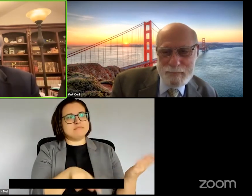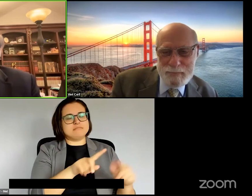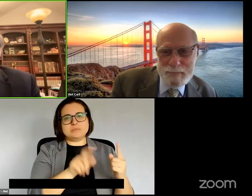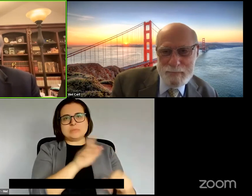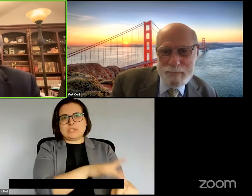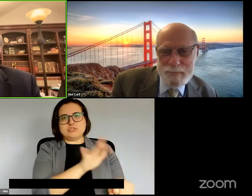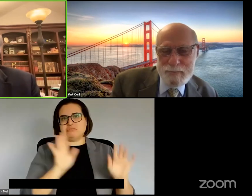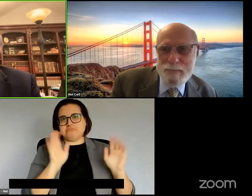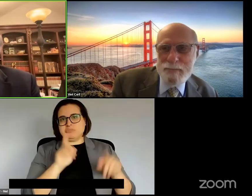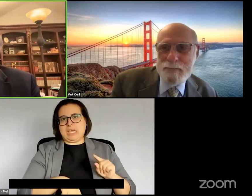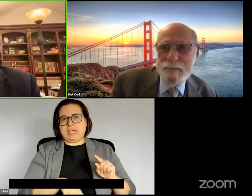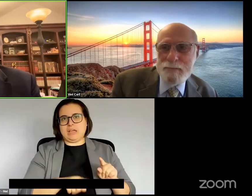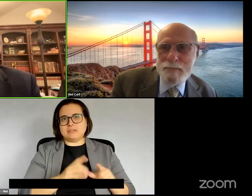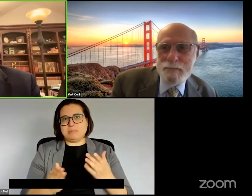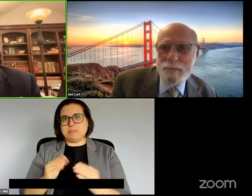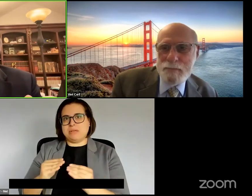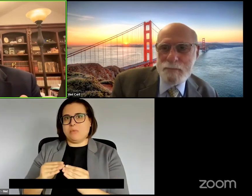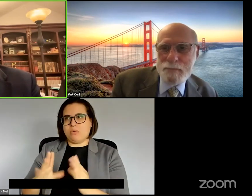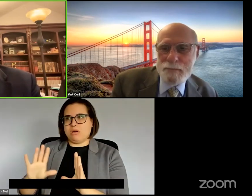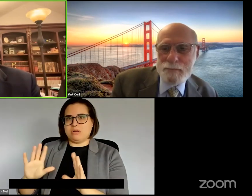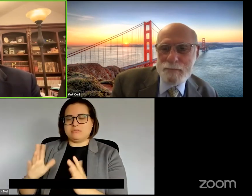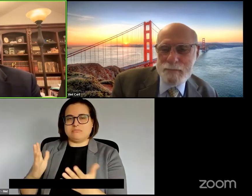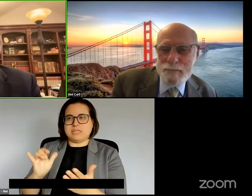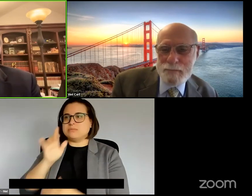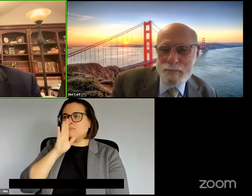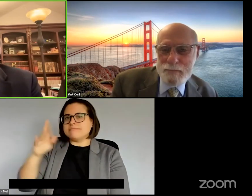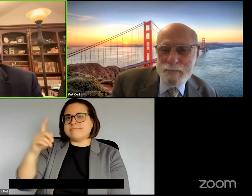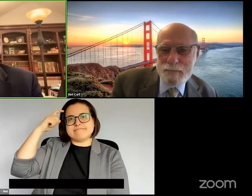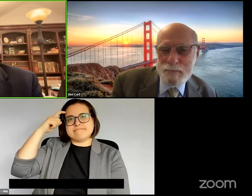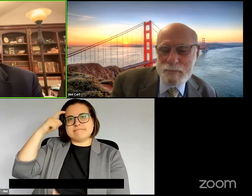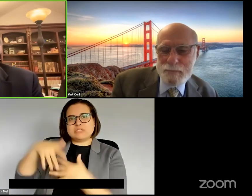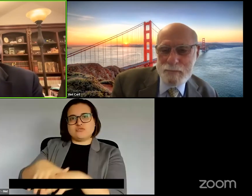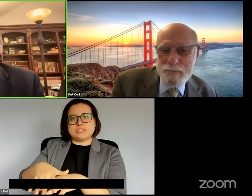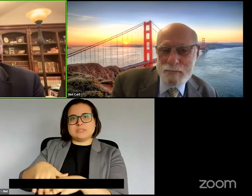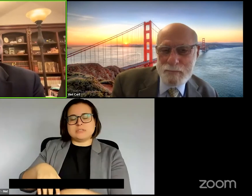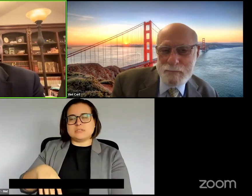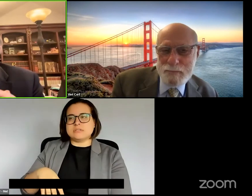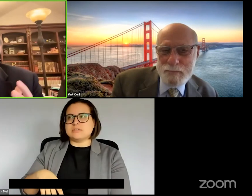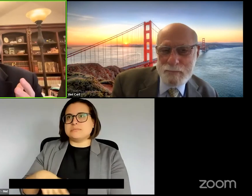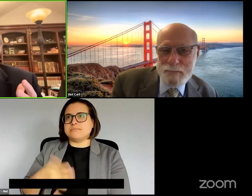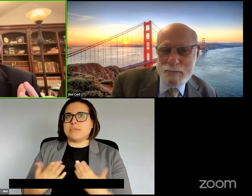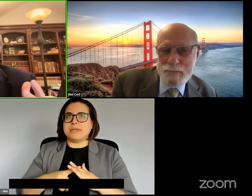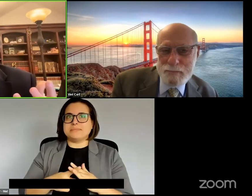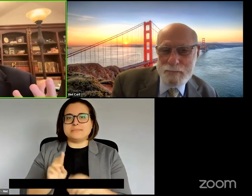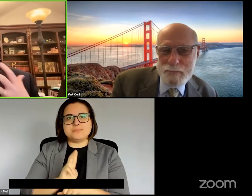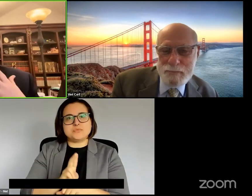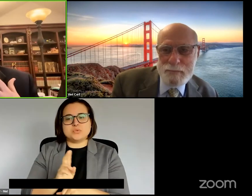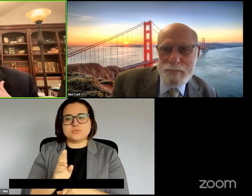you try and touch it. With direct brain interfaces initially we may use presentations that appear to be coming